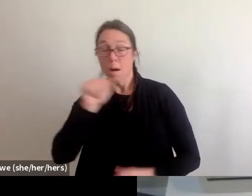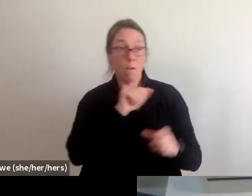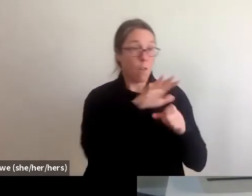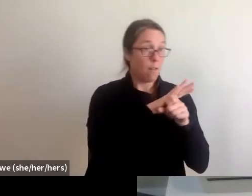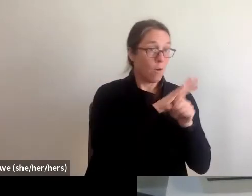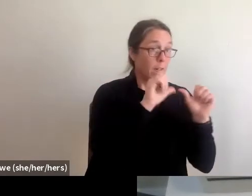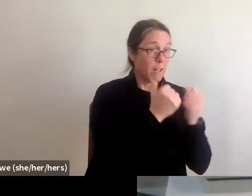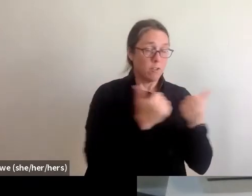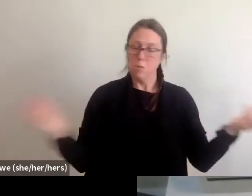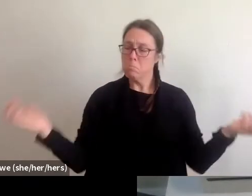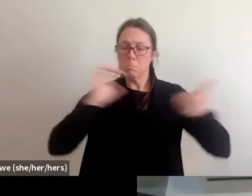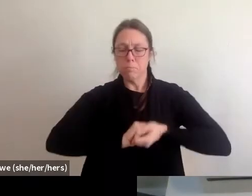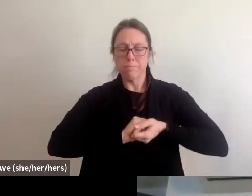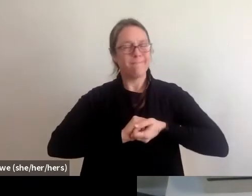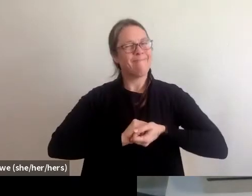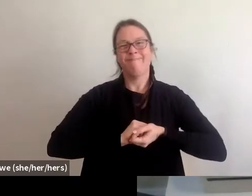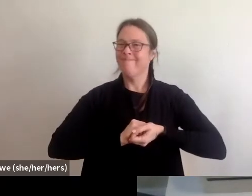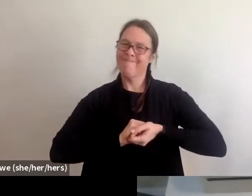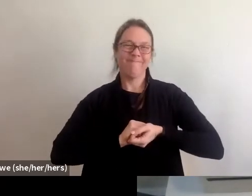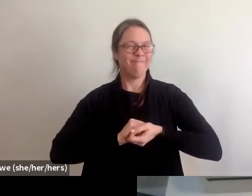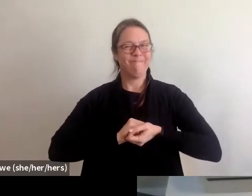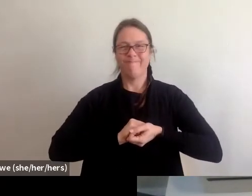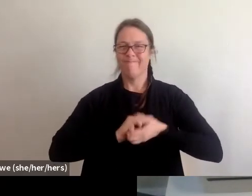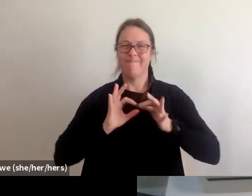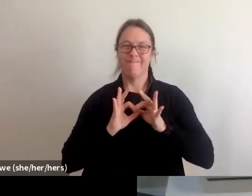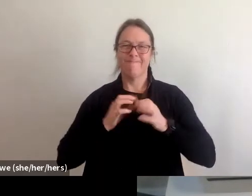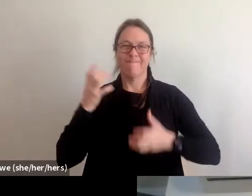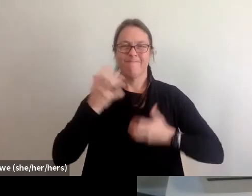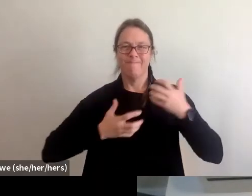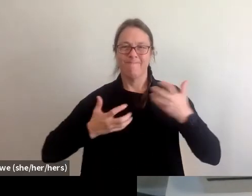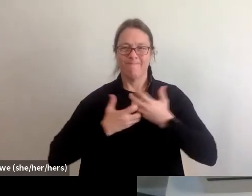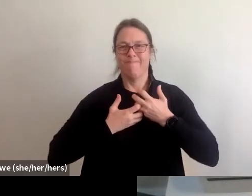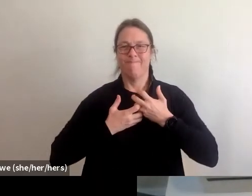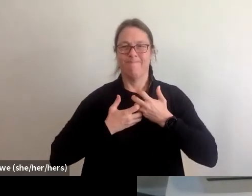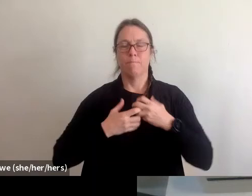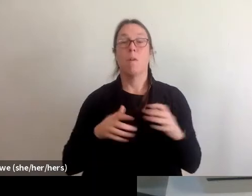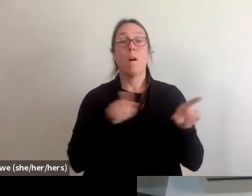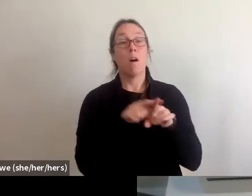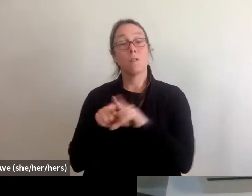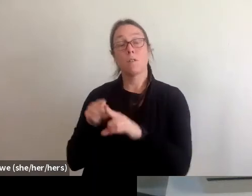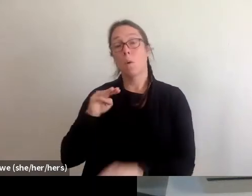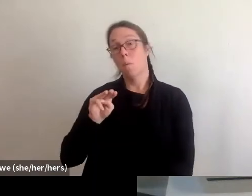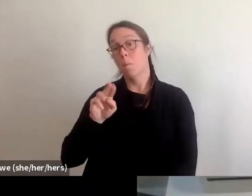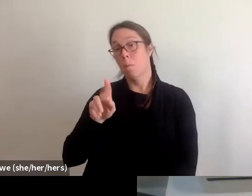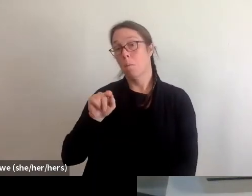Now there's also groups like mutual aid groups which are kind of more casual organizations